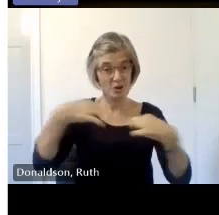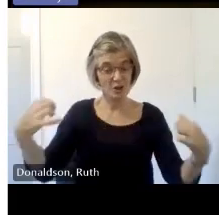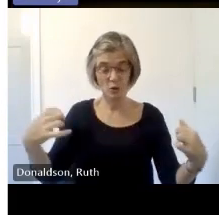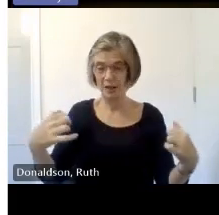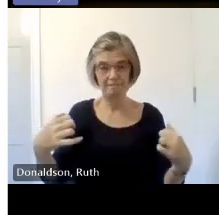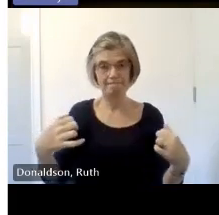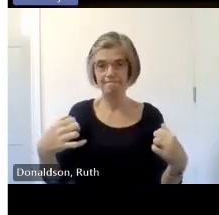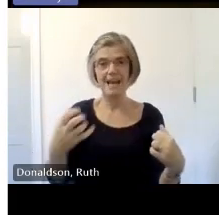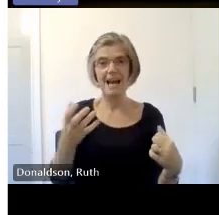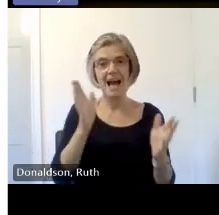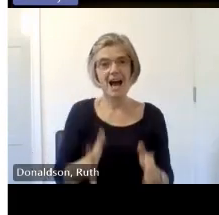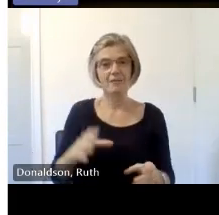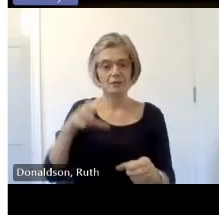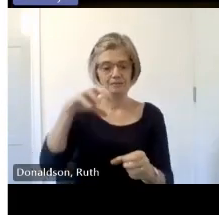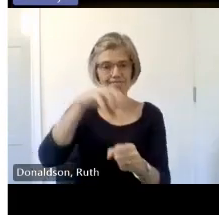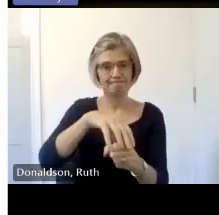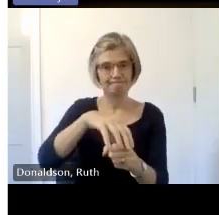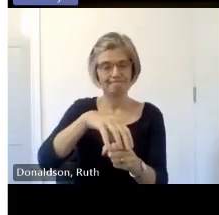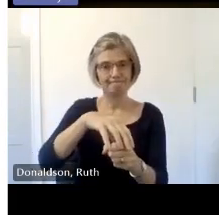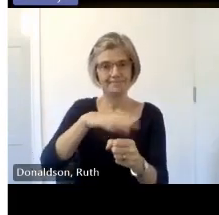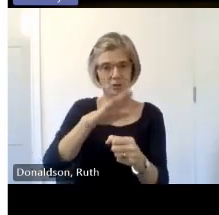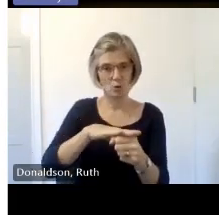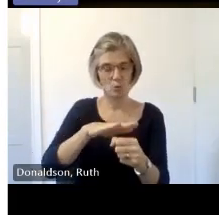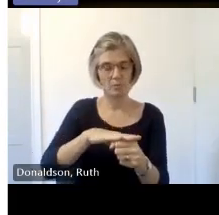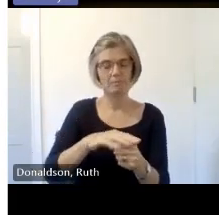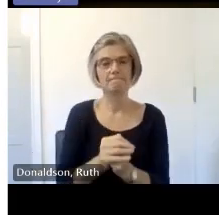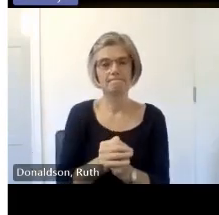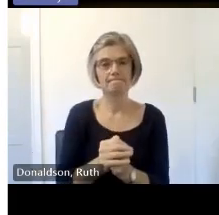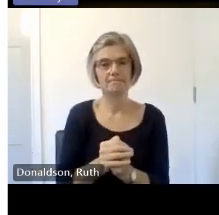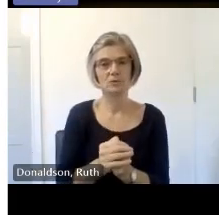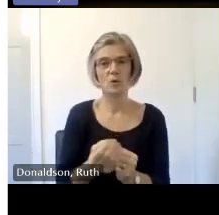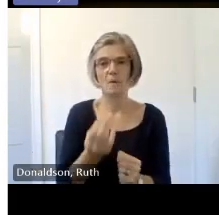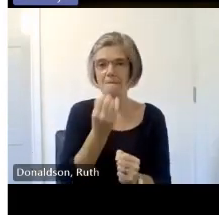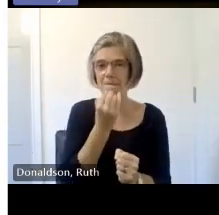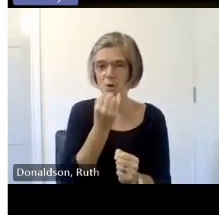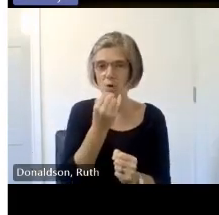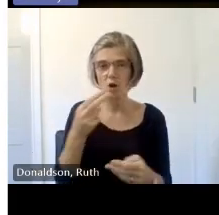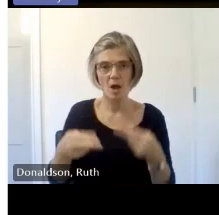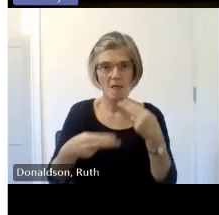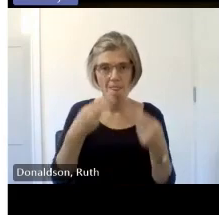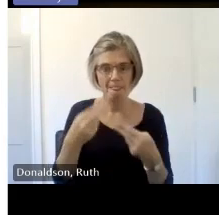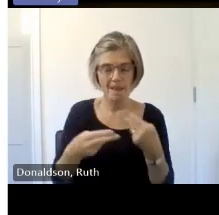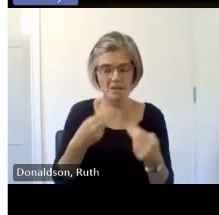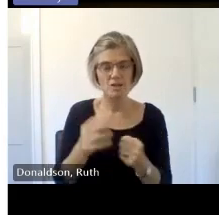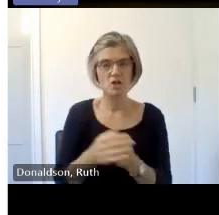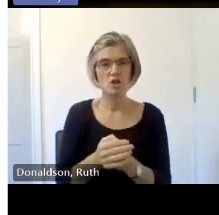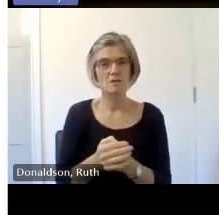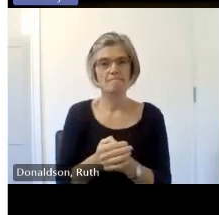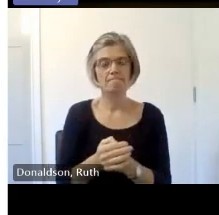the more important news is about food and lunch so we are of course and Catering for you at both